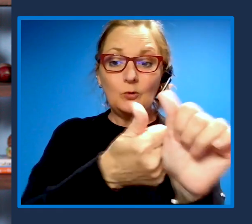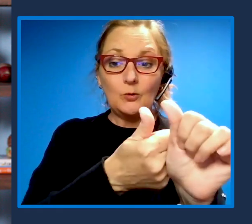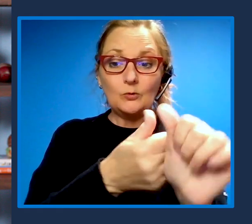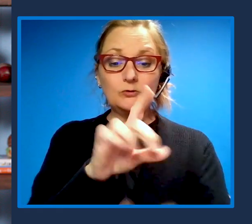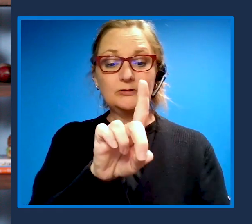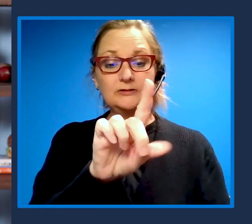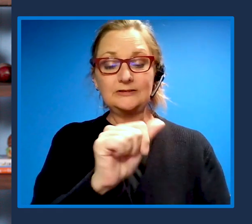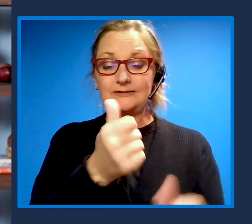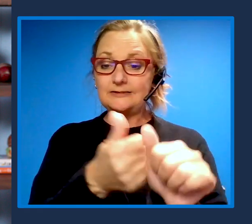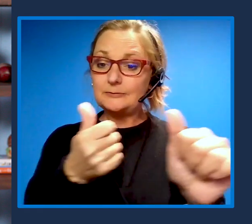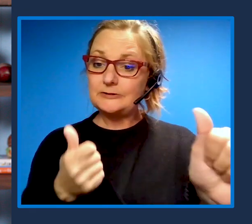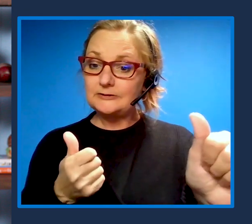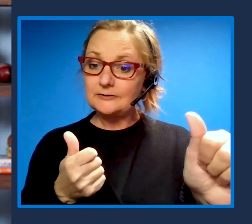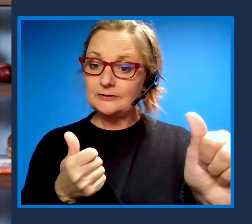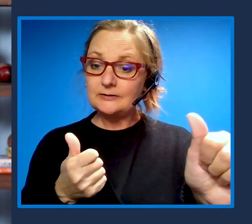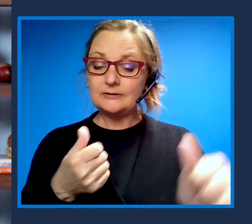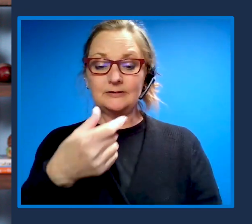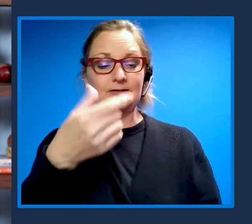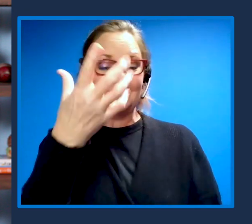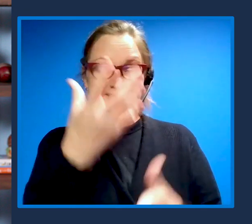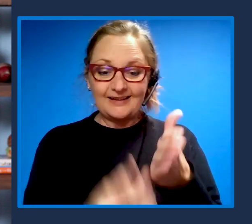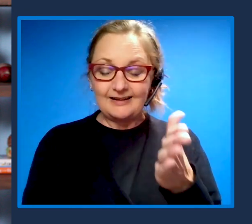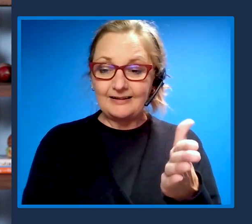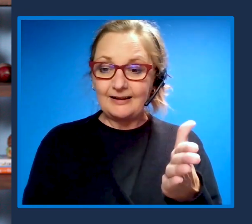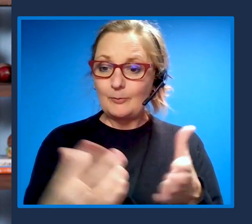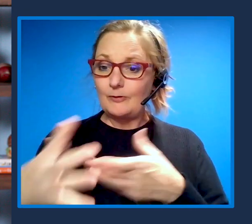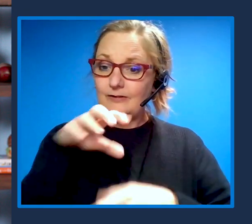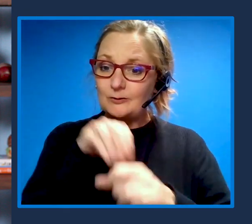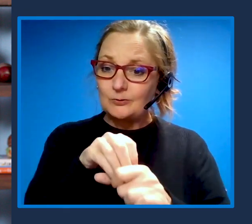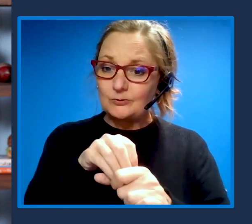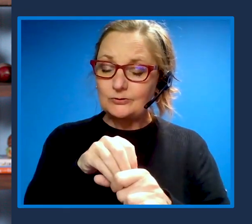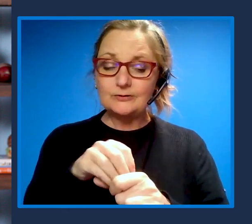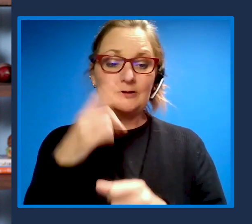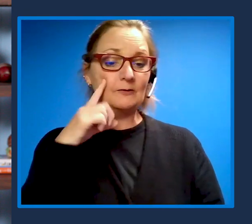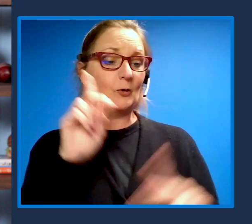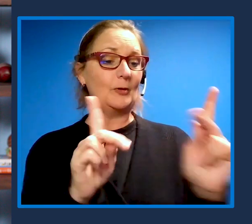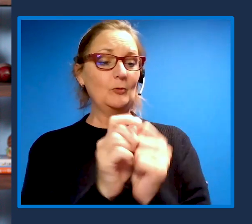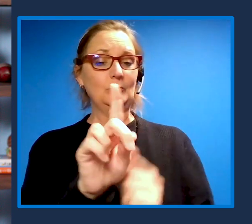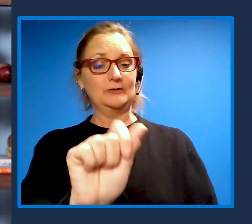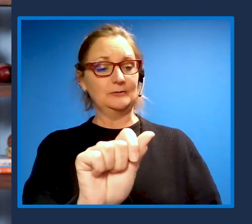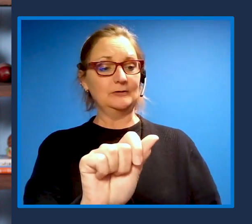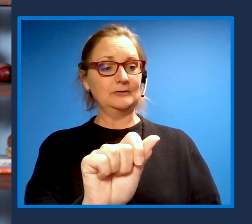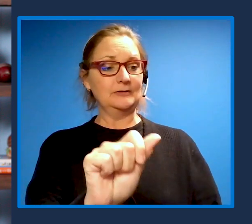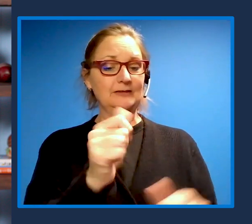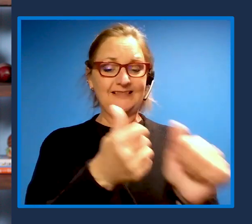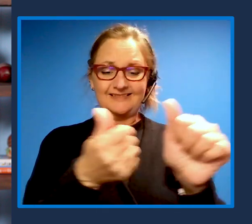the gap and inclusion for people with disabilities, whether that's in education employment.